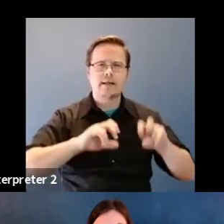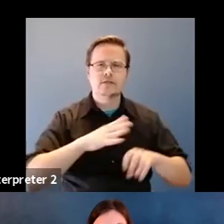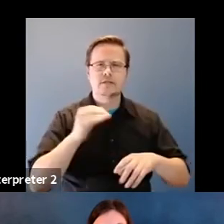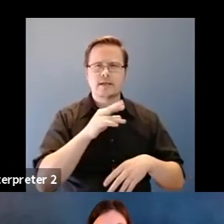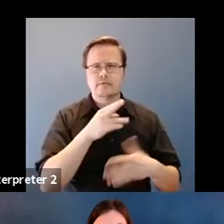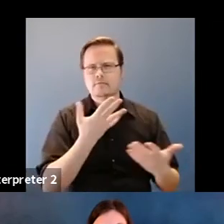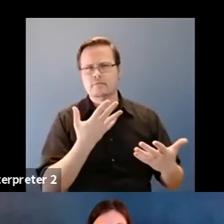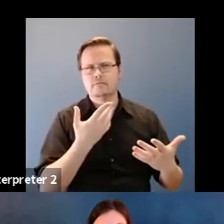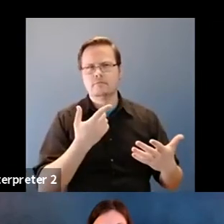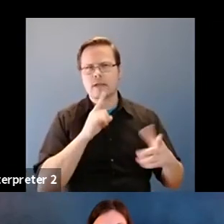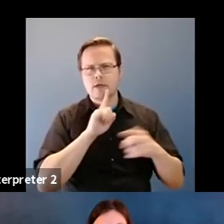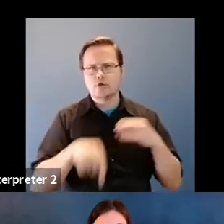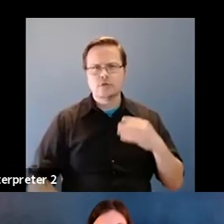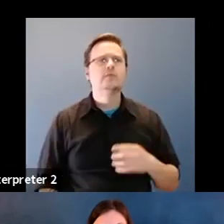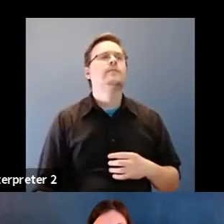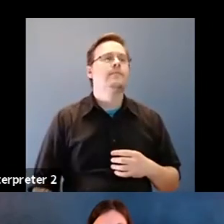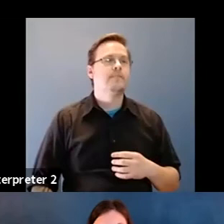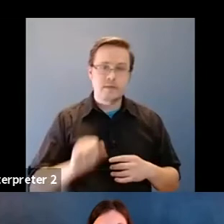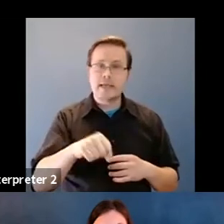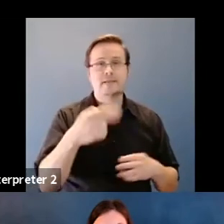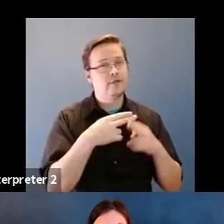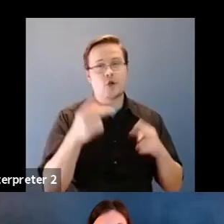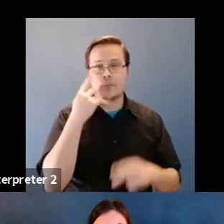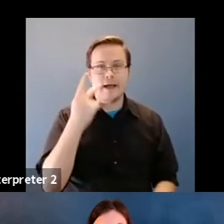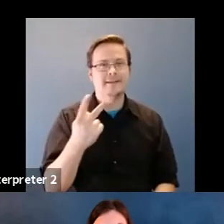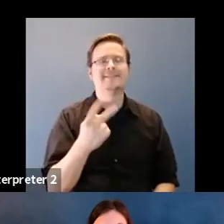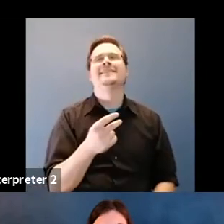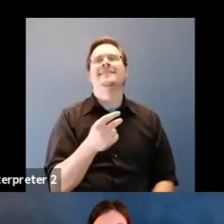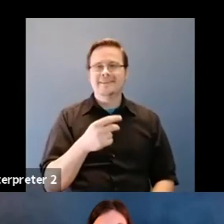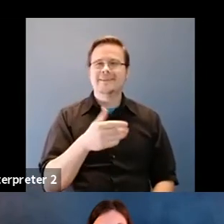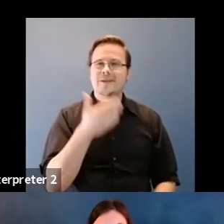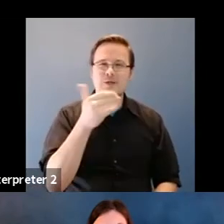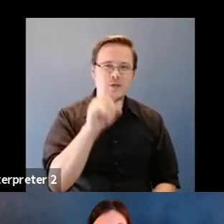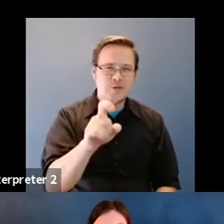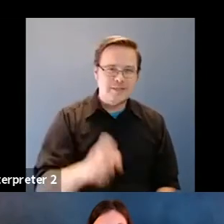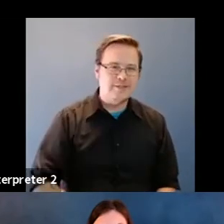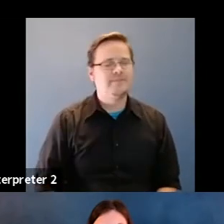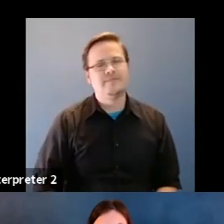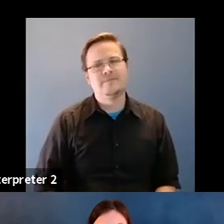Martin Wattenberg: Oh that's a very sharp eyes and yeah that's that's a great question you know I think it's on.